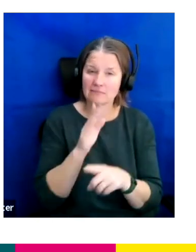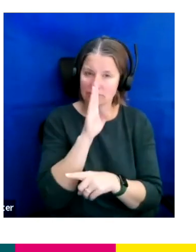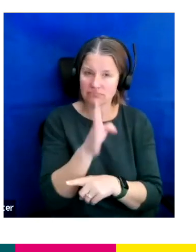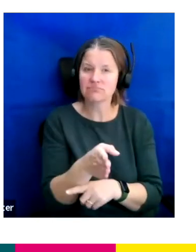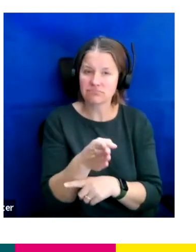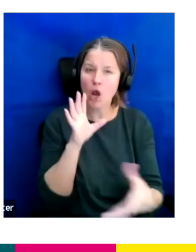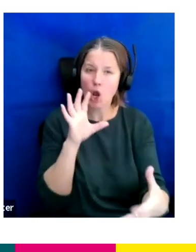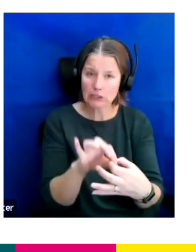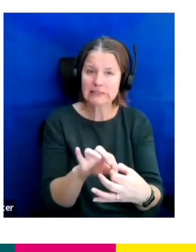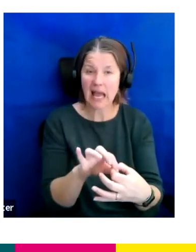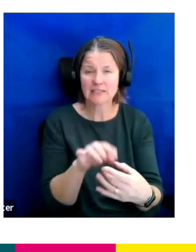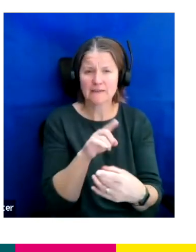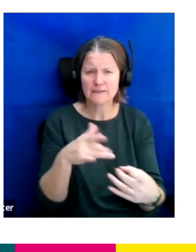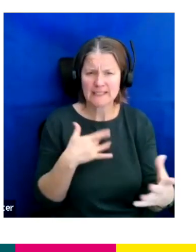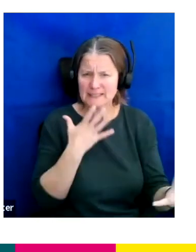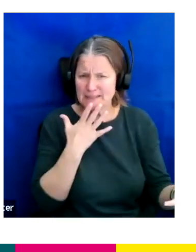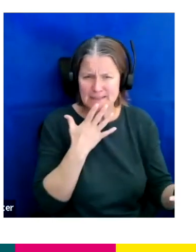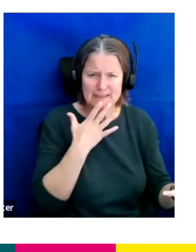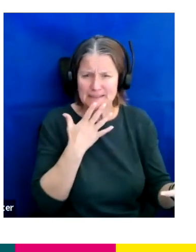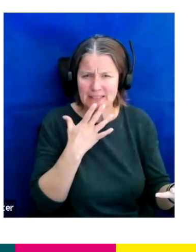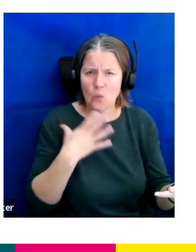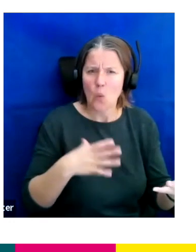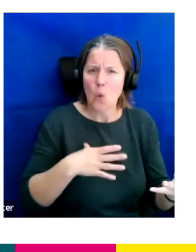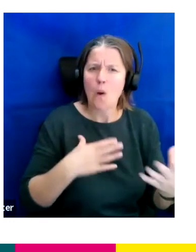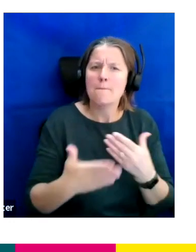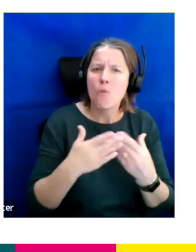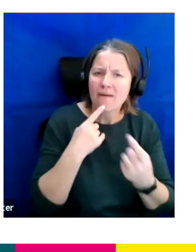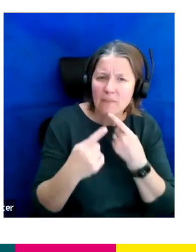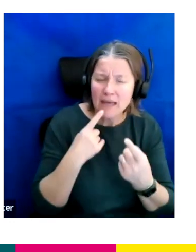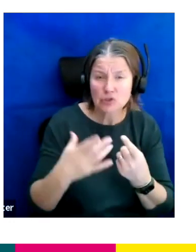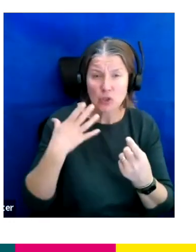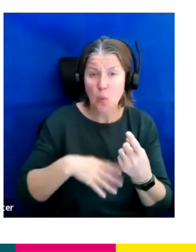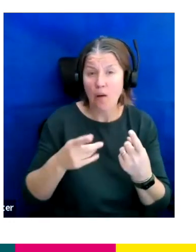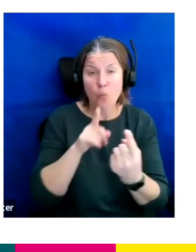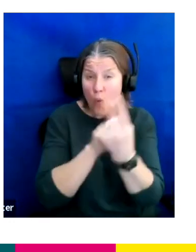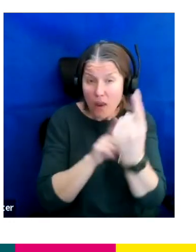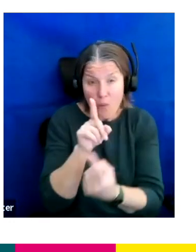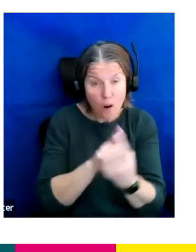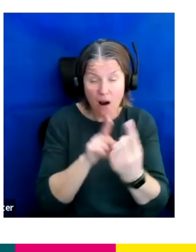So if you feel like you want to hear more, have a one-on-one with us where we can answer